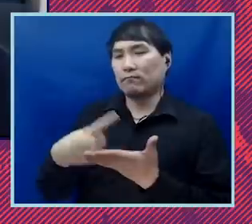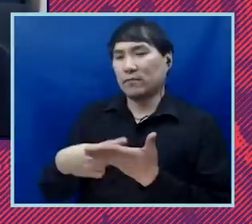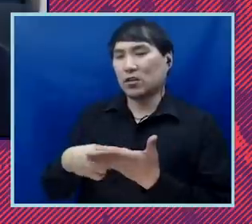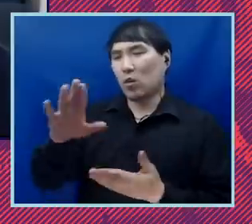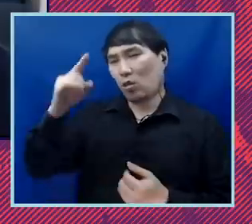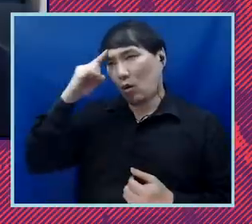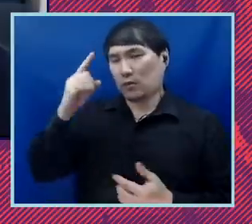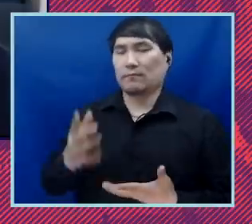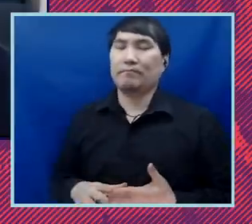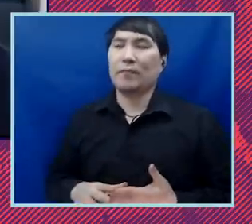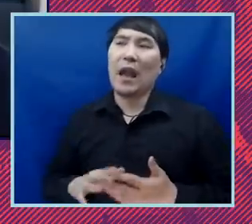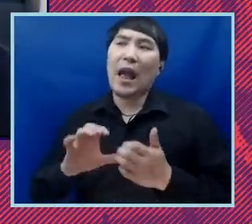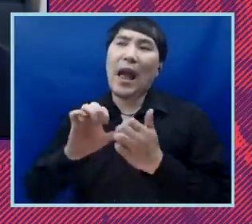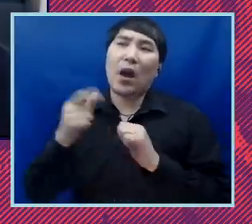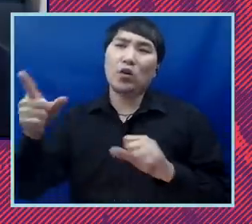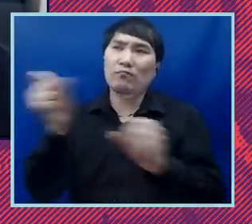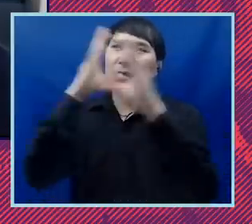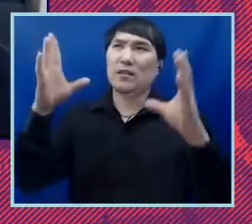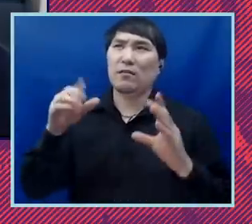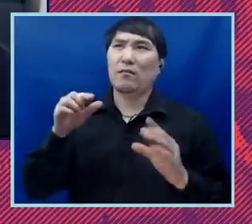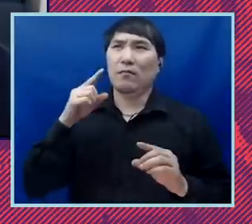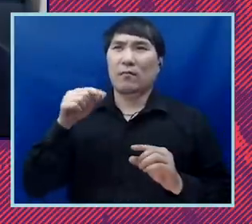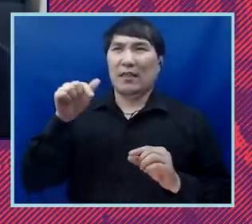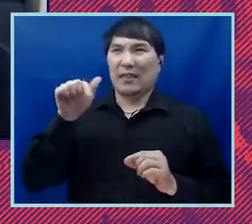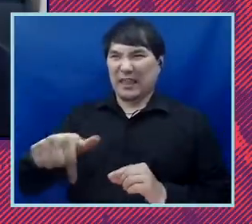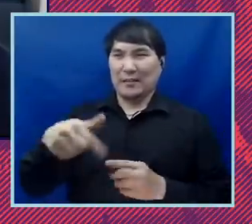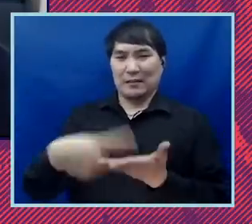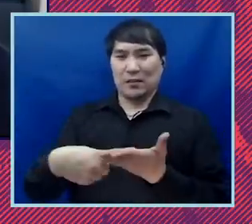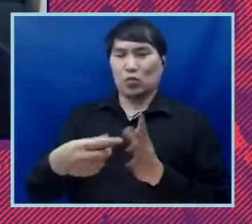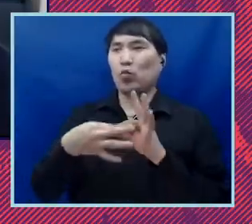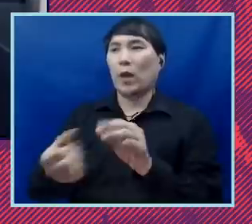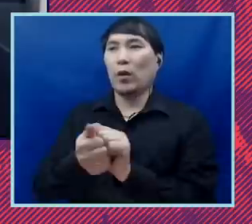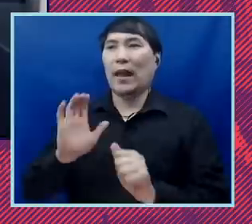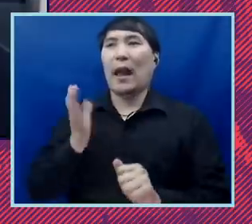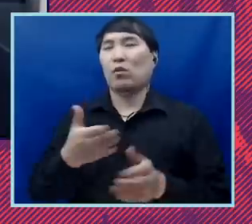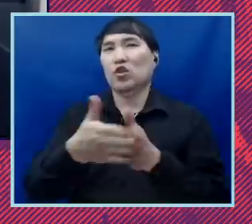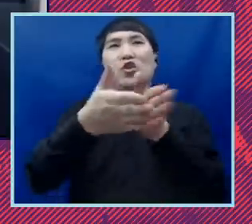how you see this in the context of our overall work around racial justice. Is this